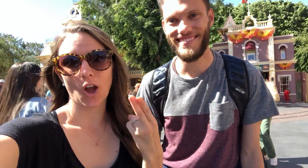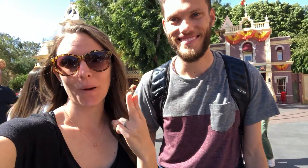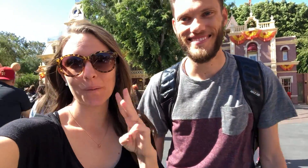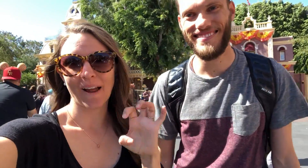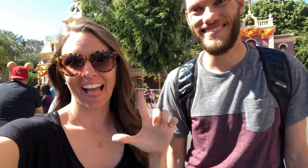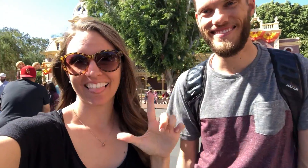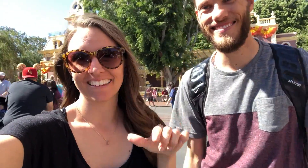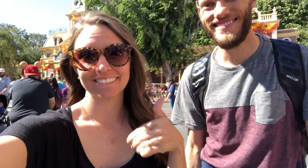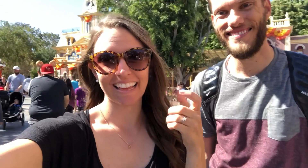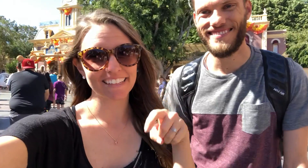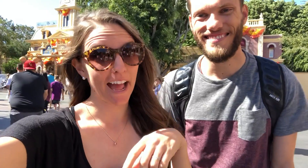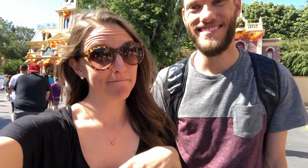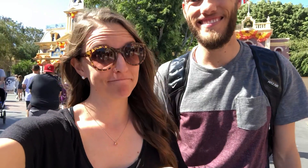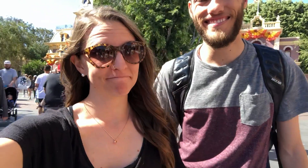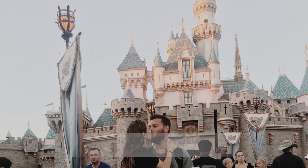Oh well. Maybe next time.